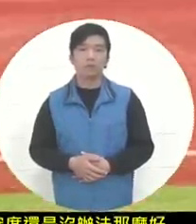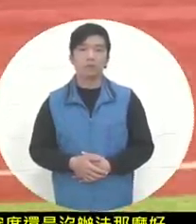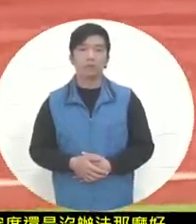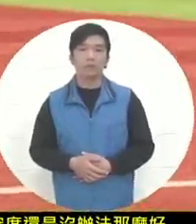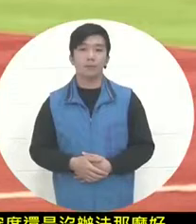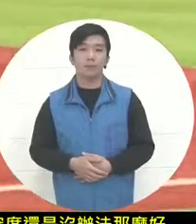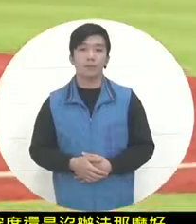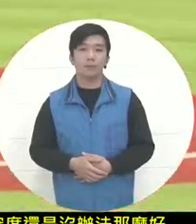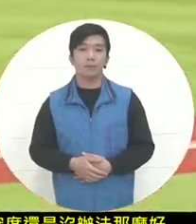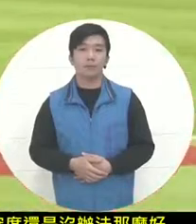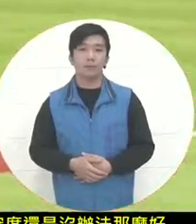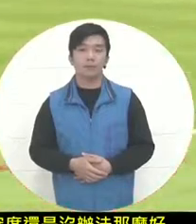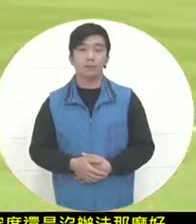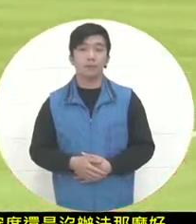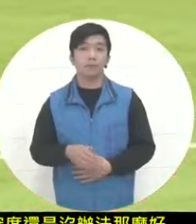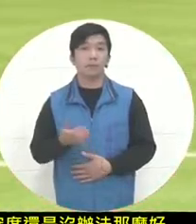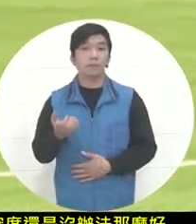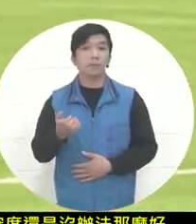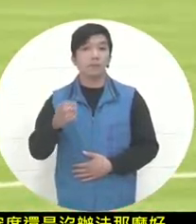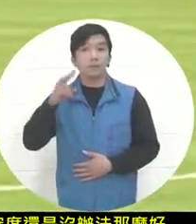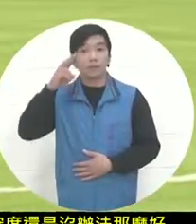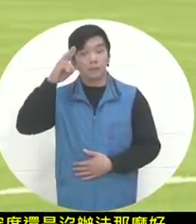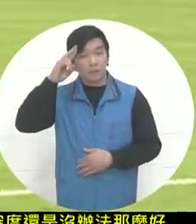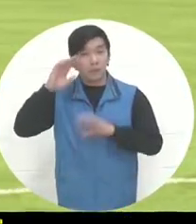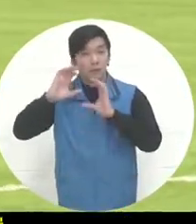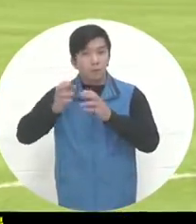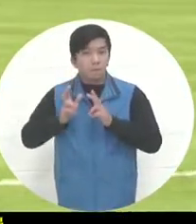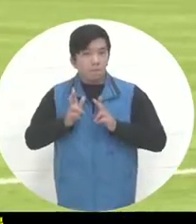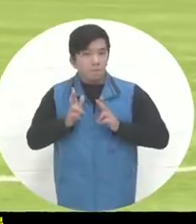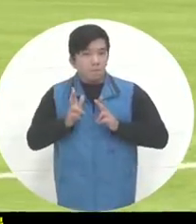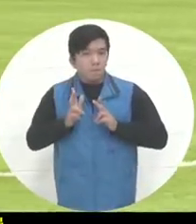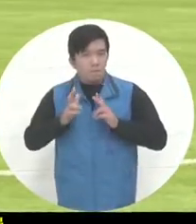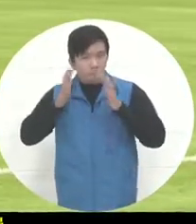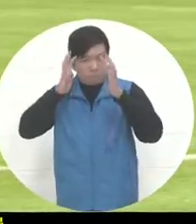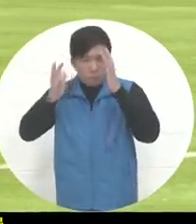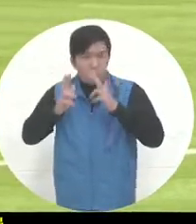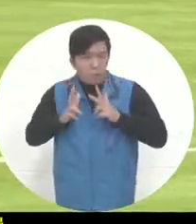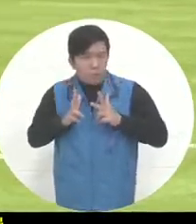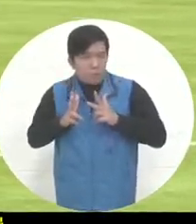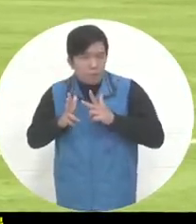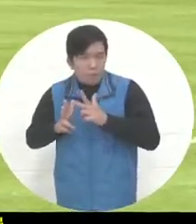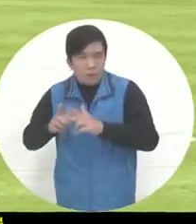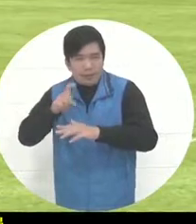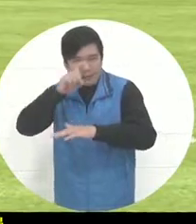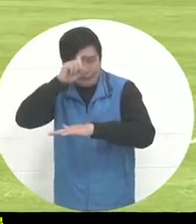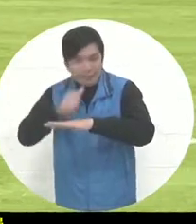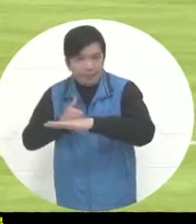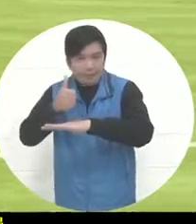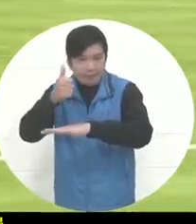just now was mainly the Mexican runners. In the process of trying their best to get on base, is it